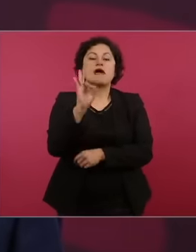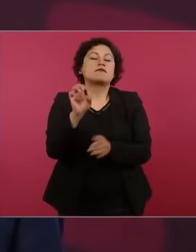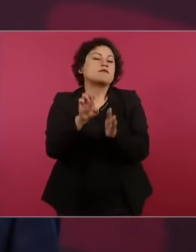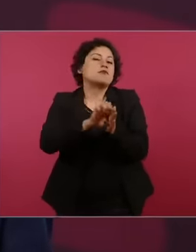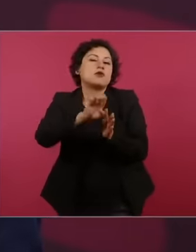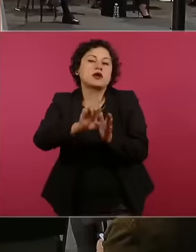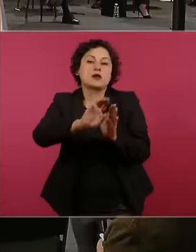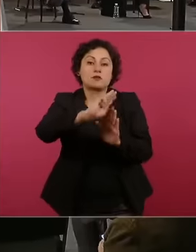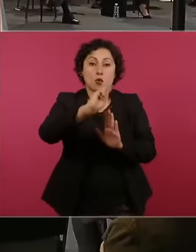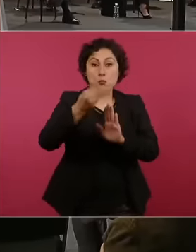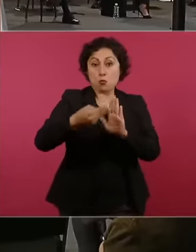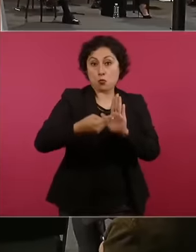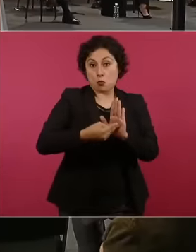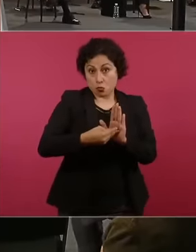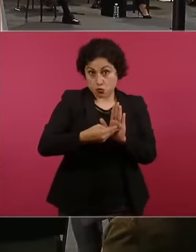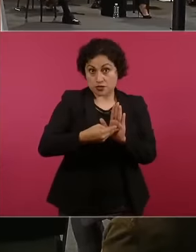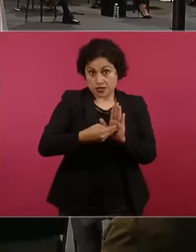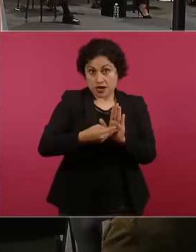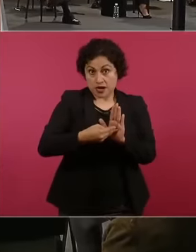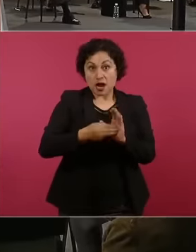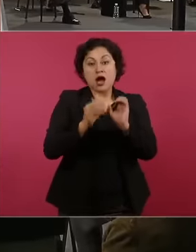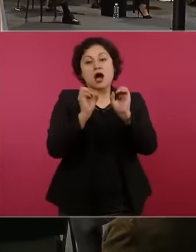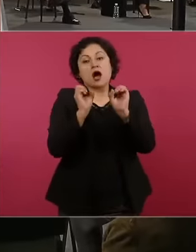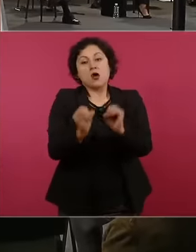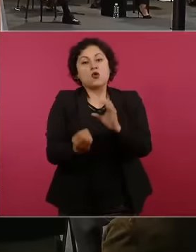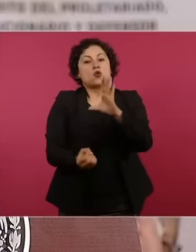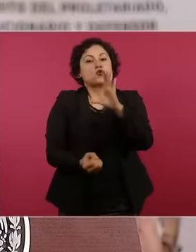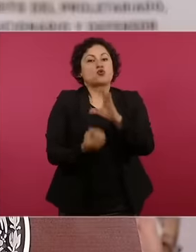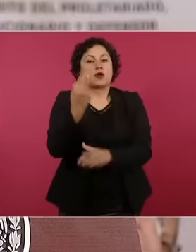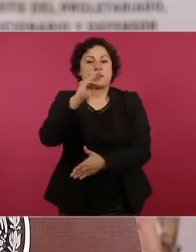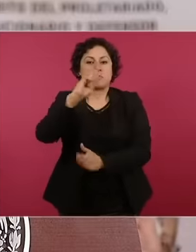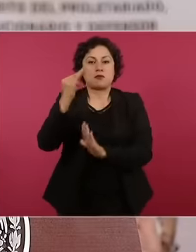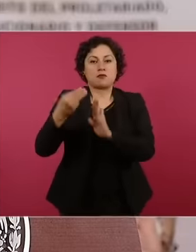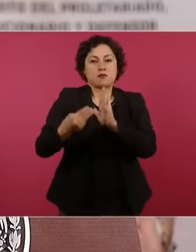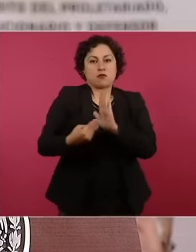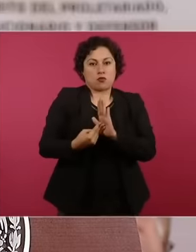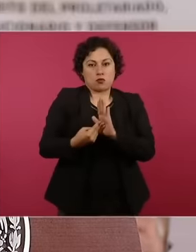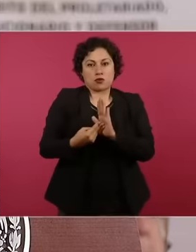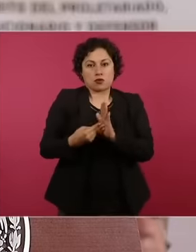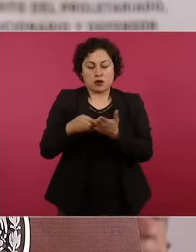in the updates of these fines eh it is that an adjustment was made and that is what